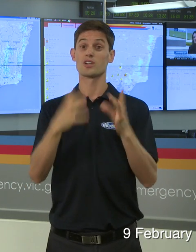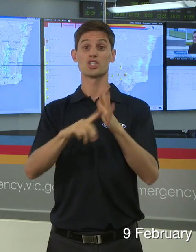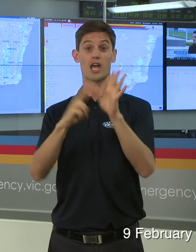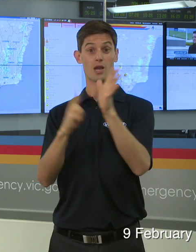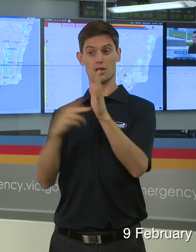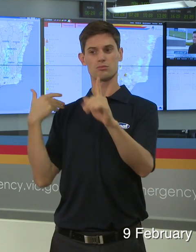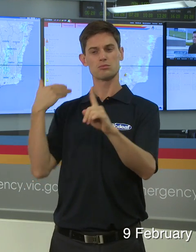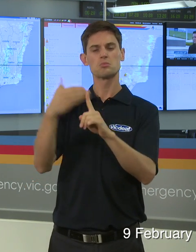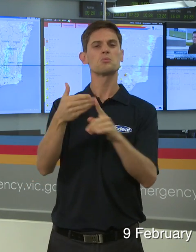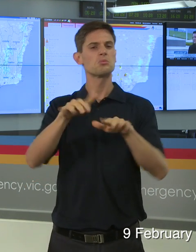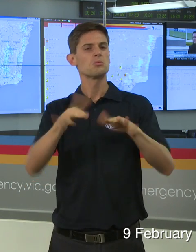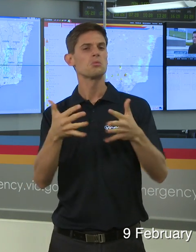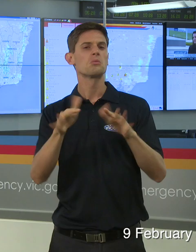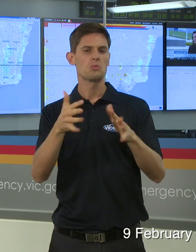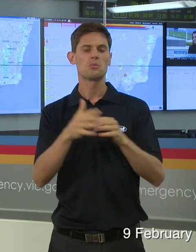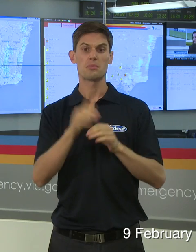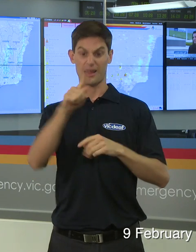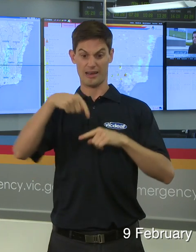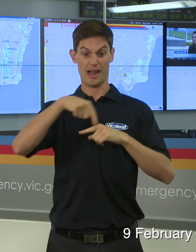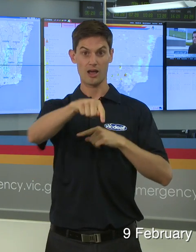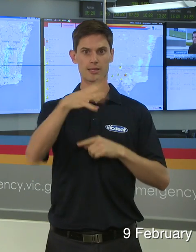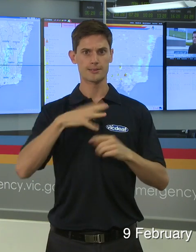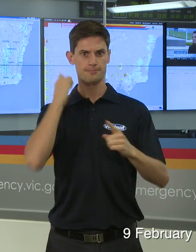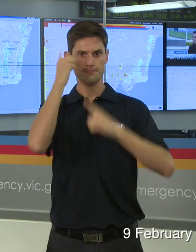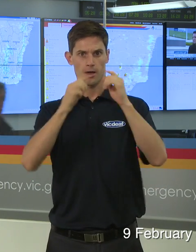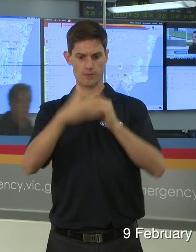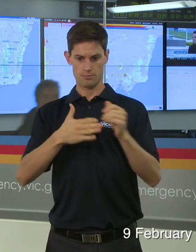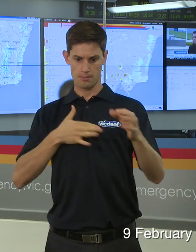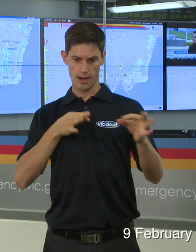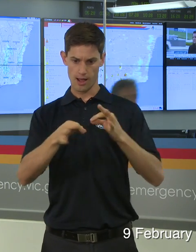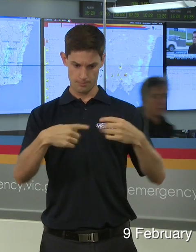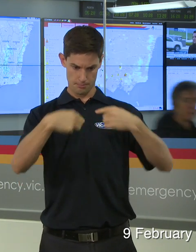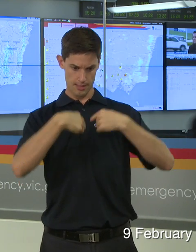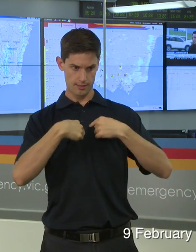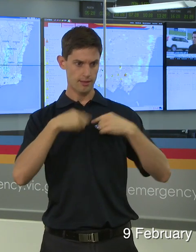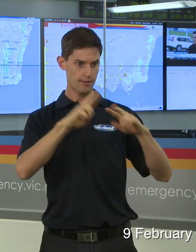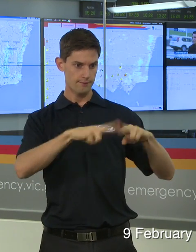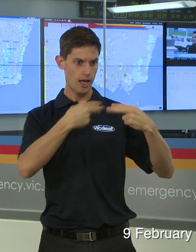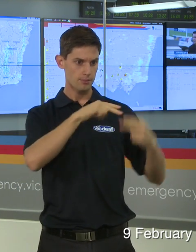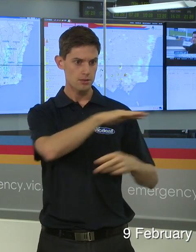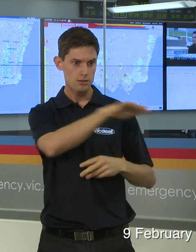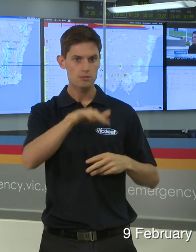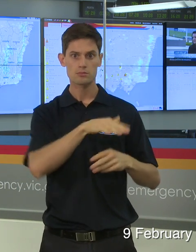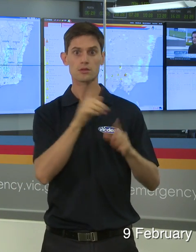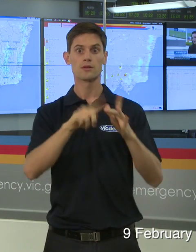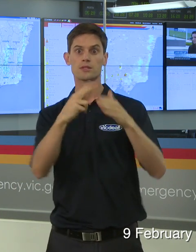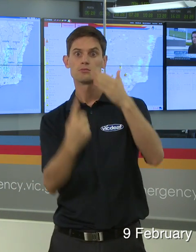so it is time for you to refocus on what you do, what your family does, where you will be, where you will be in that afternoon period